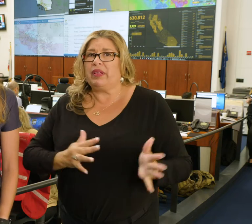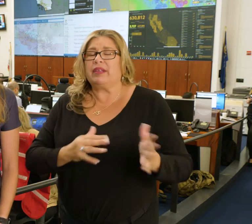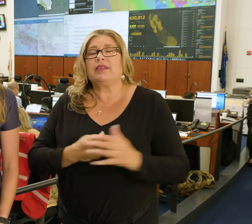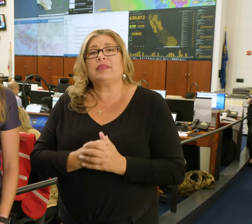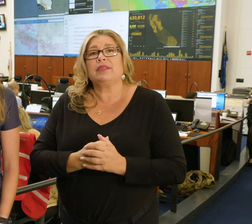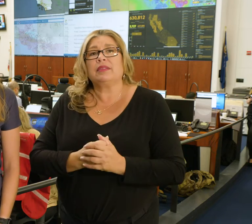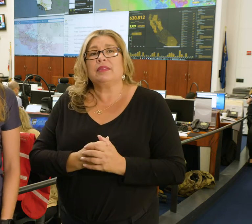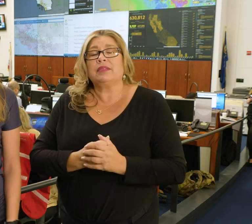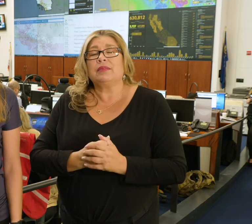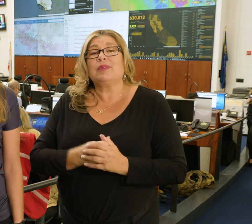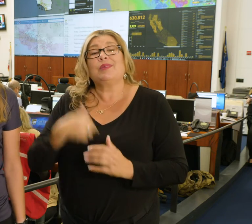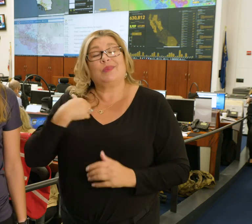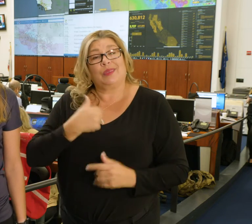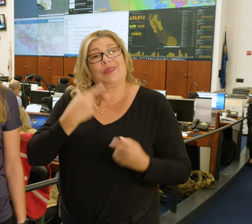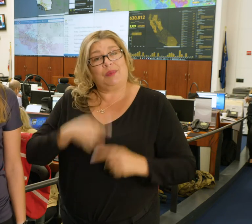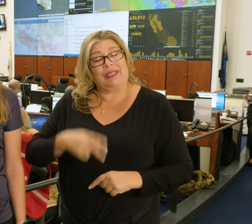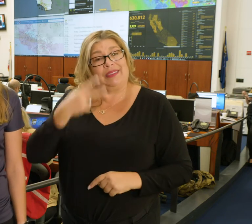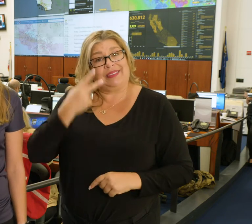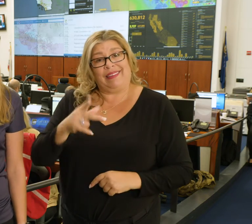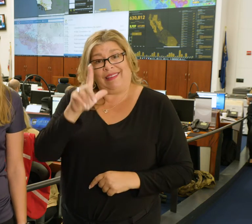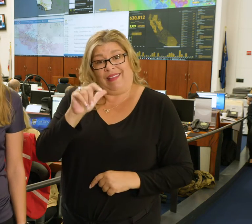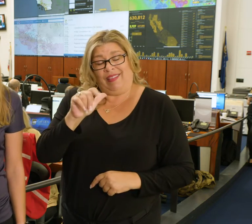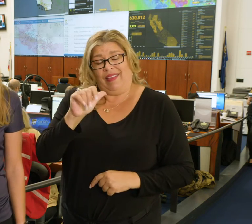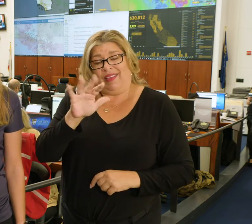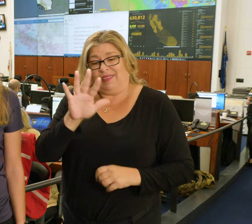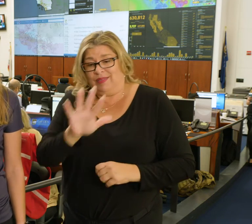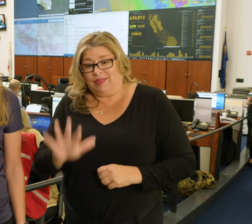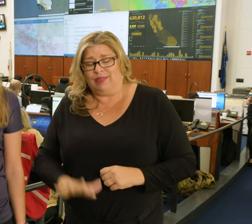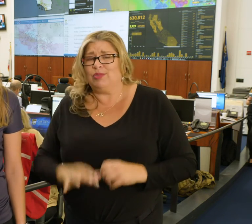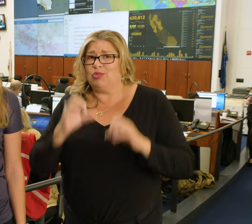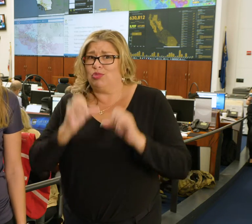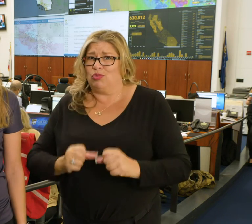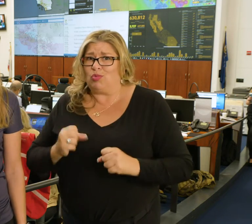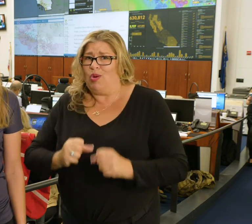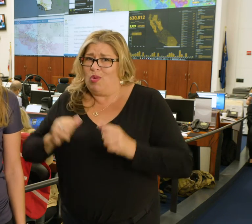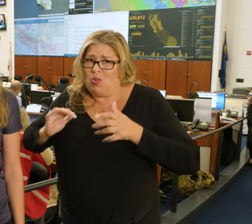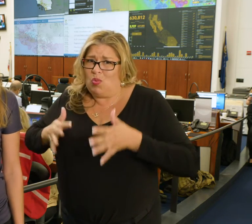strong wind gusts across the LA basin late this morning and those winds will